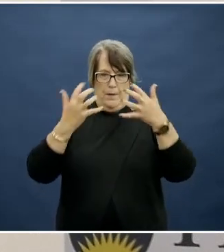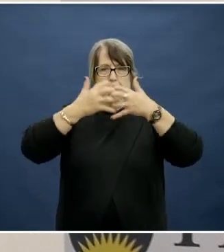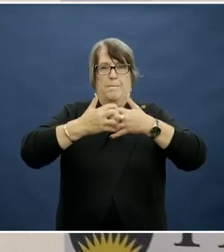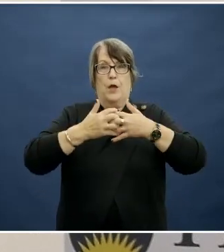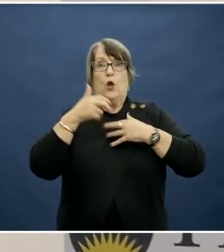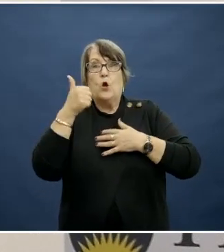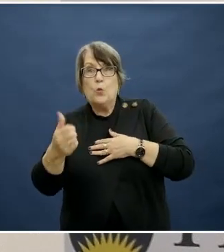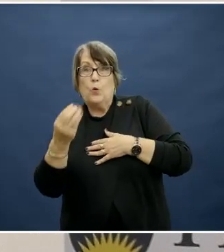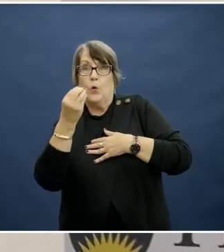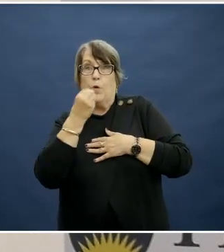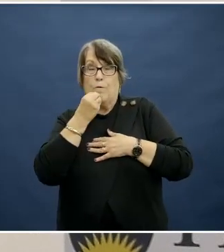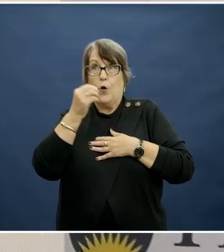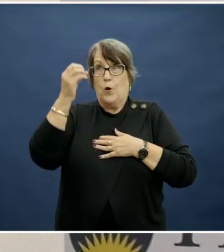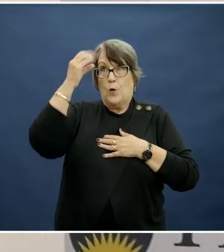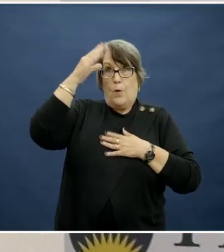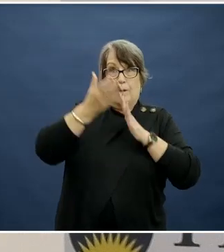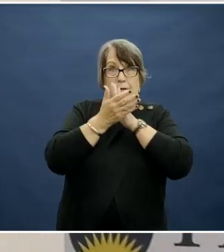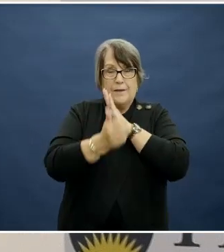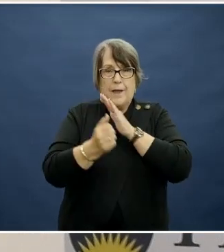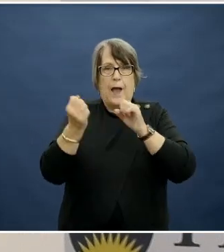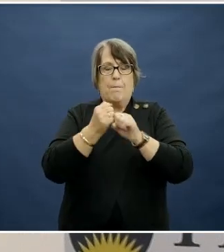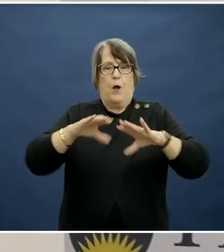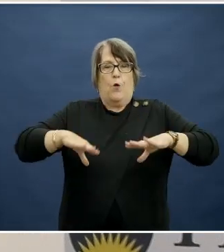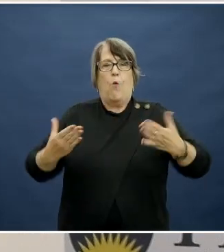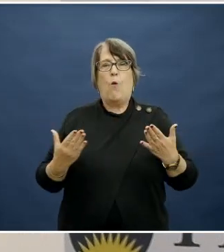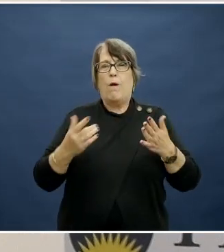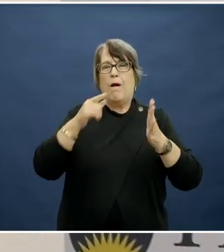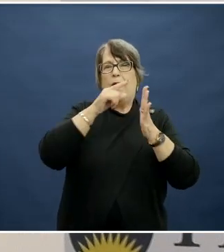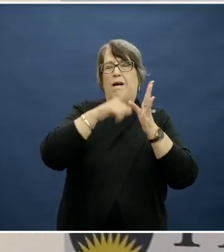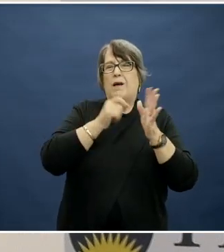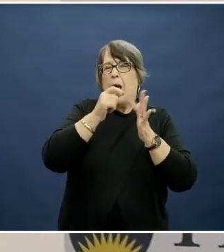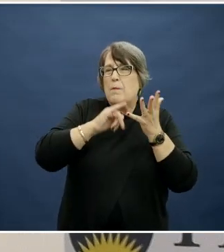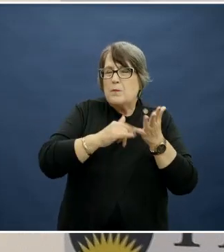knowledge and skills but automate this user experience, and this is two areas that may